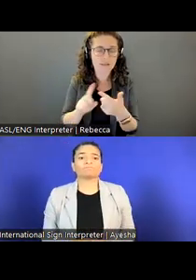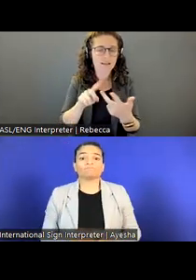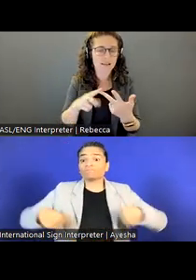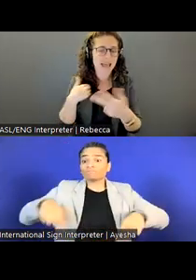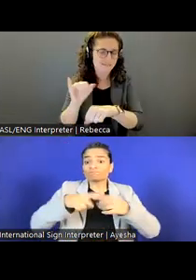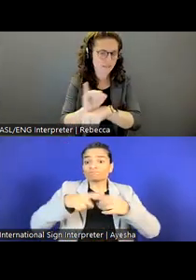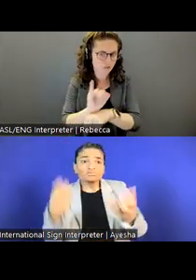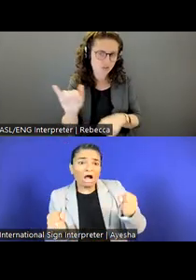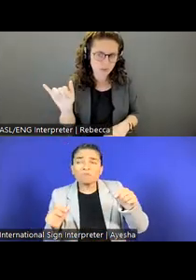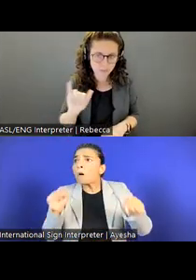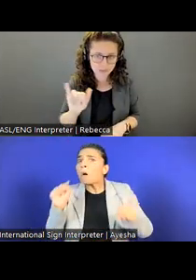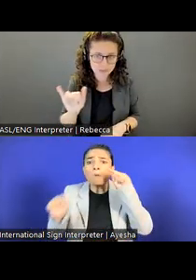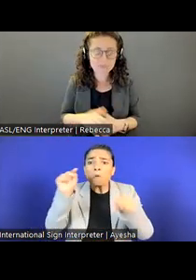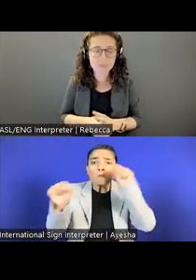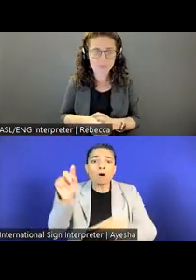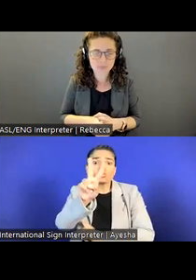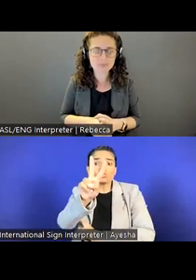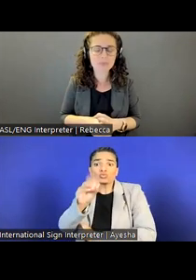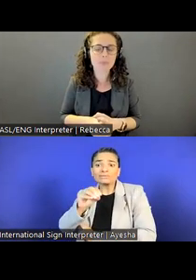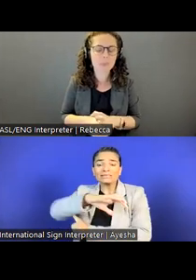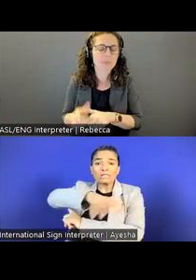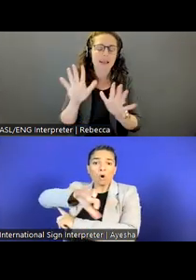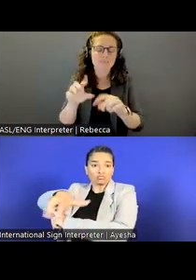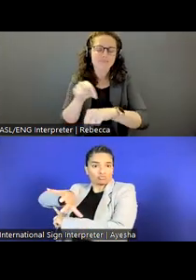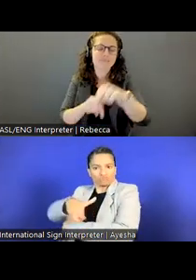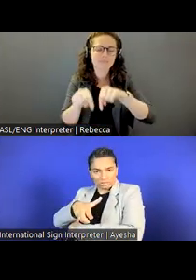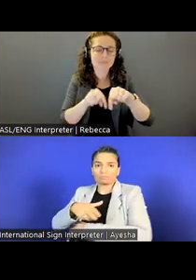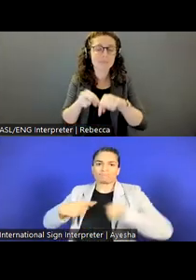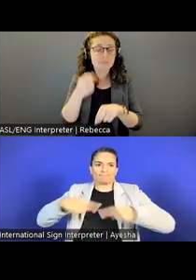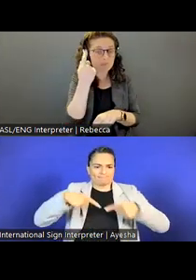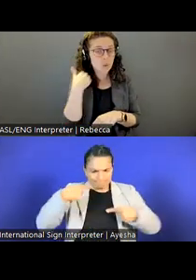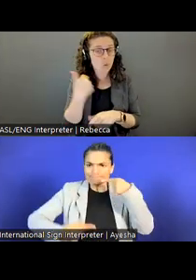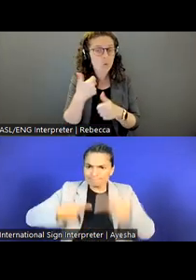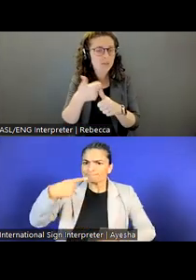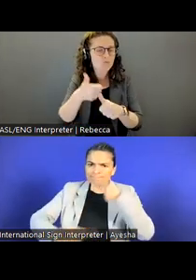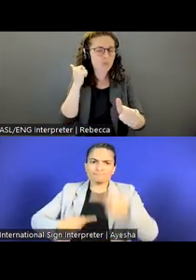Now one thing to start off, we're a remote friendly organization.